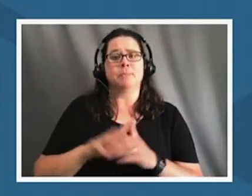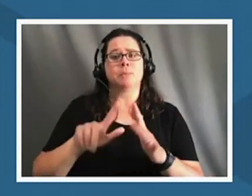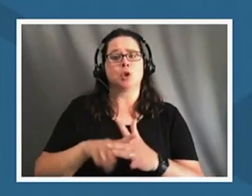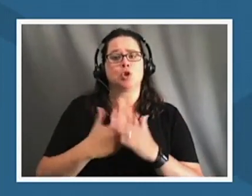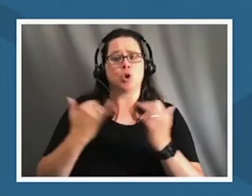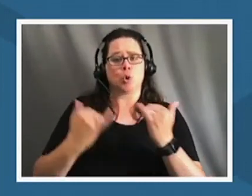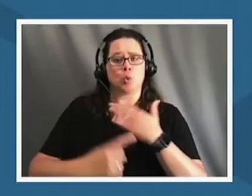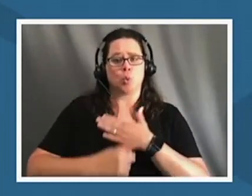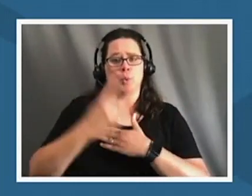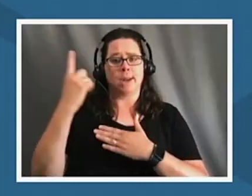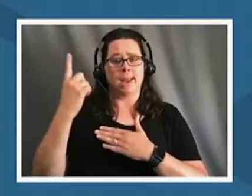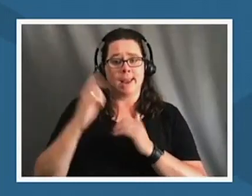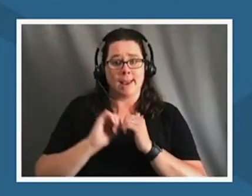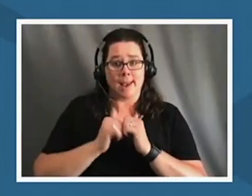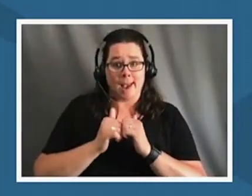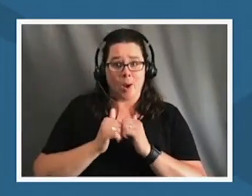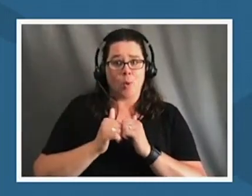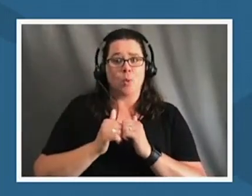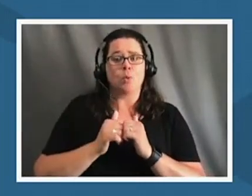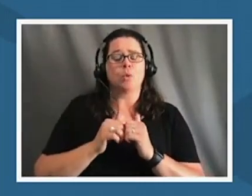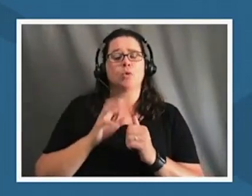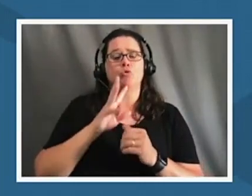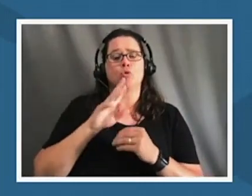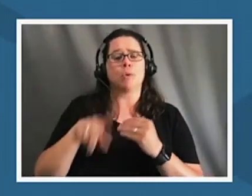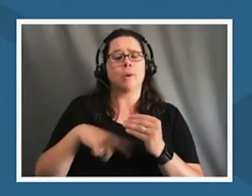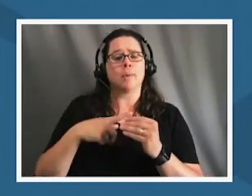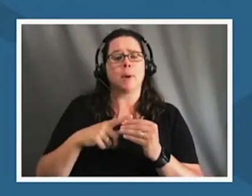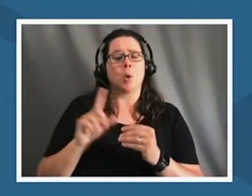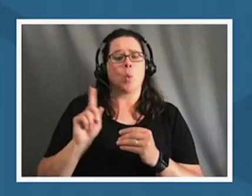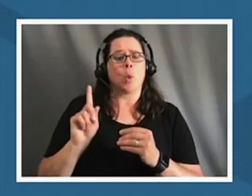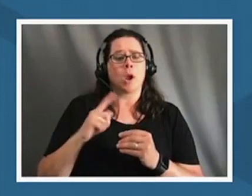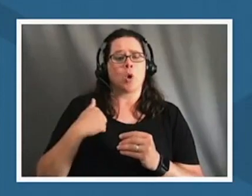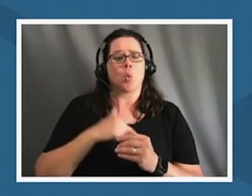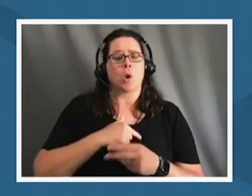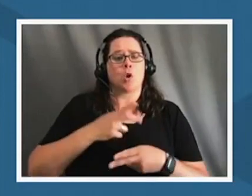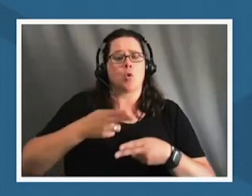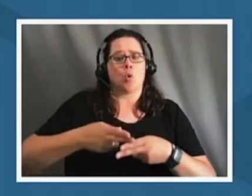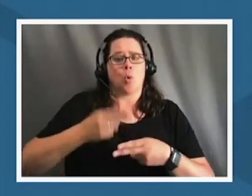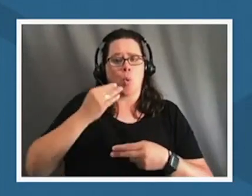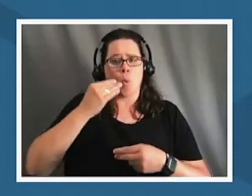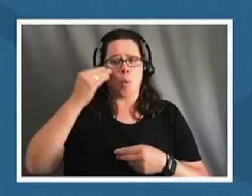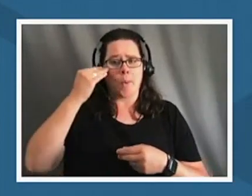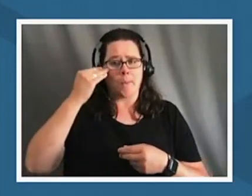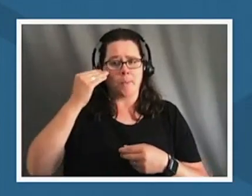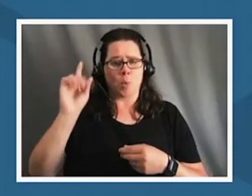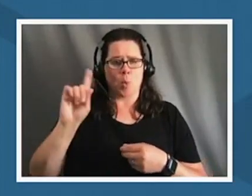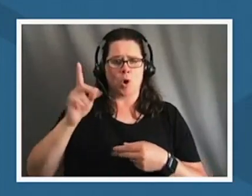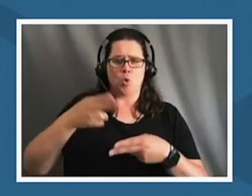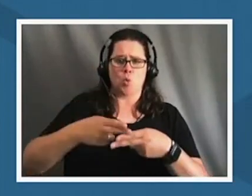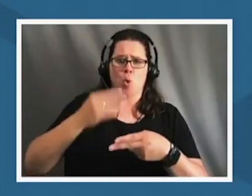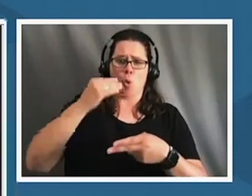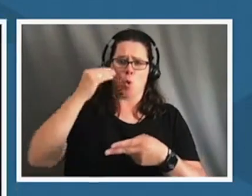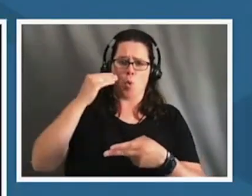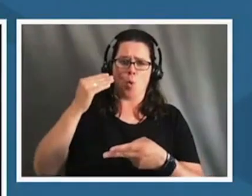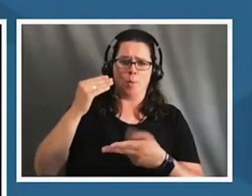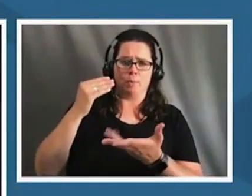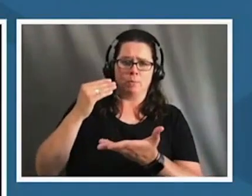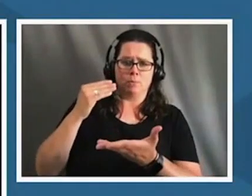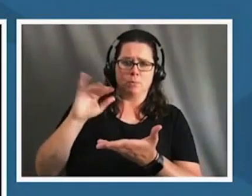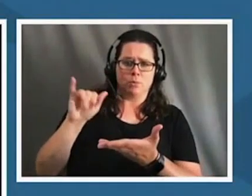by talking about where we call home where do you call home jared